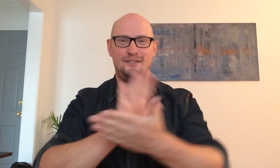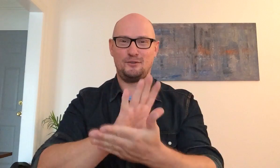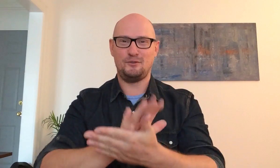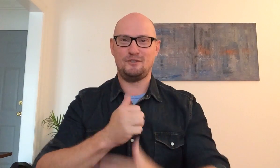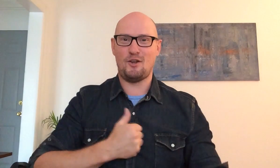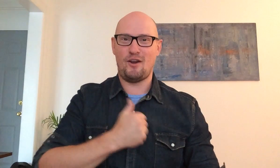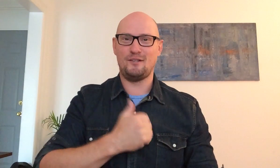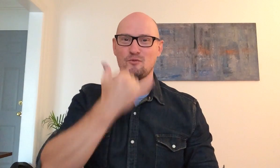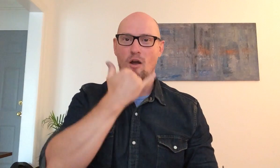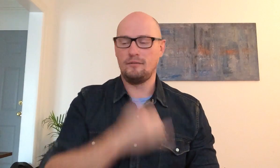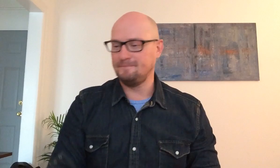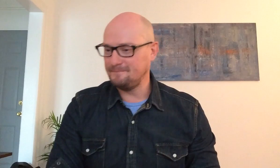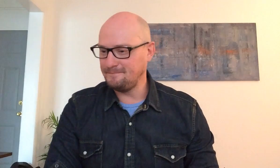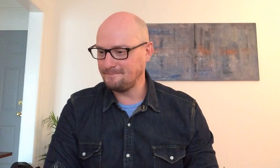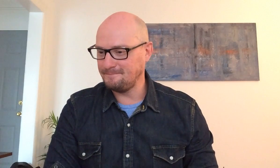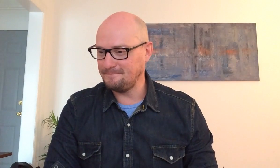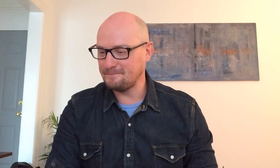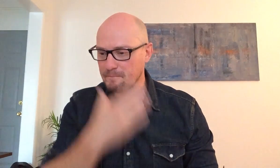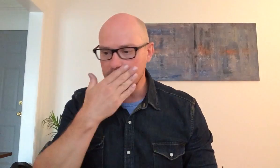yeah